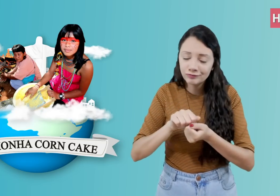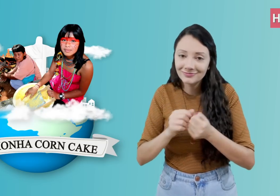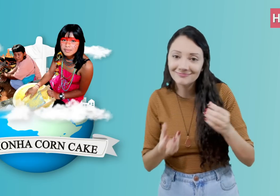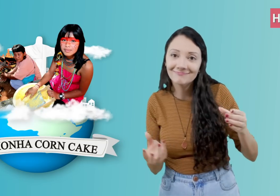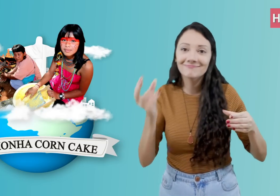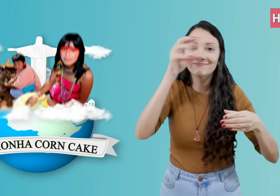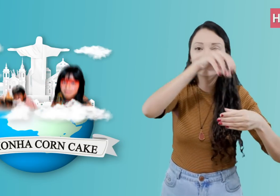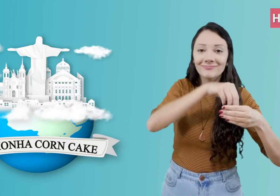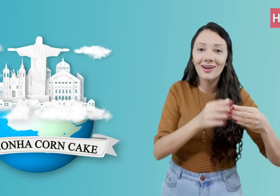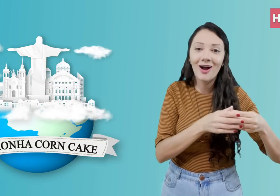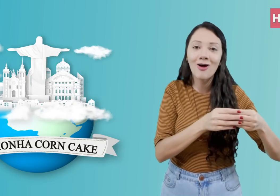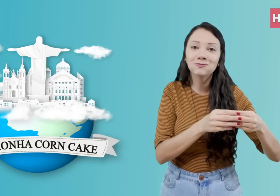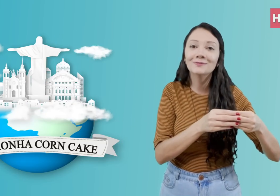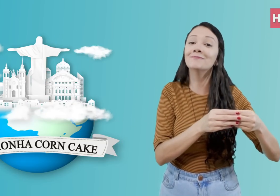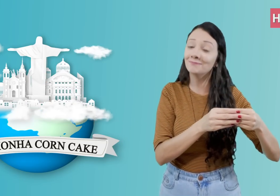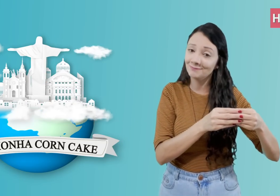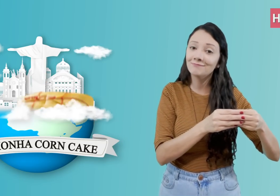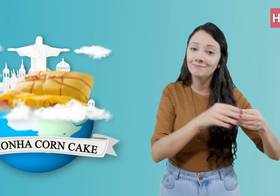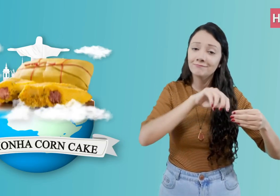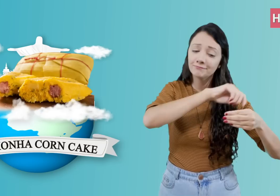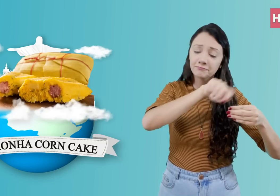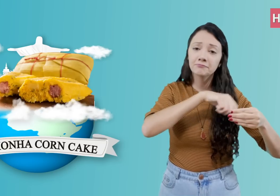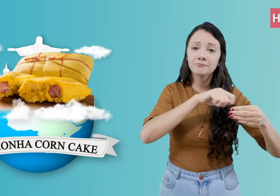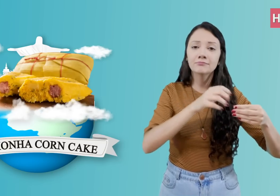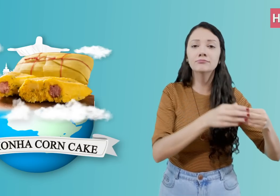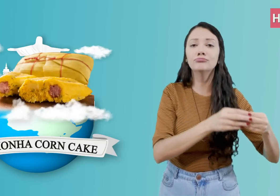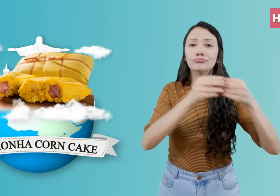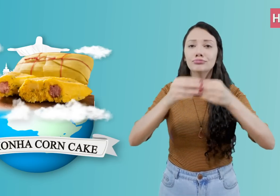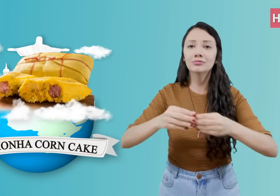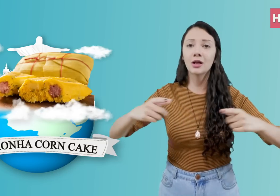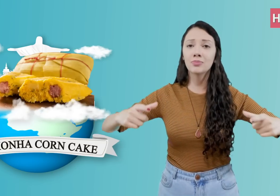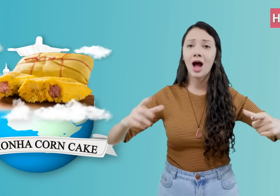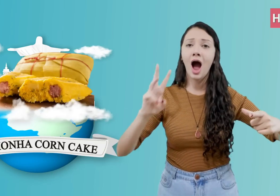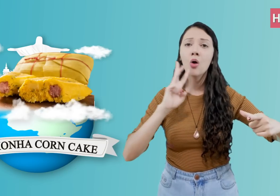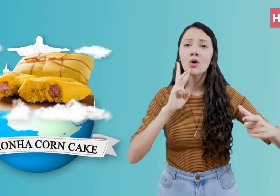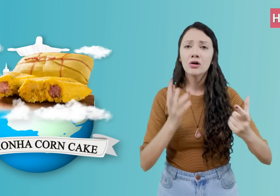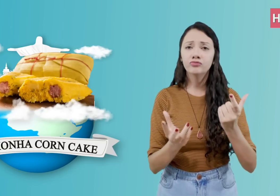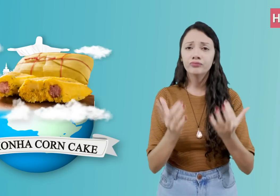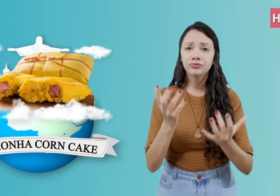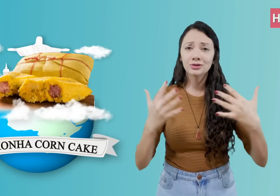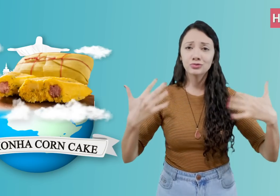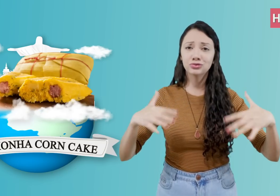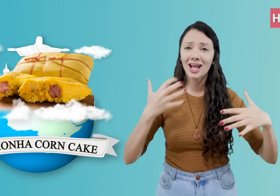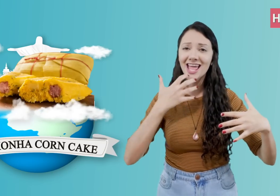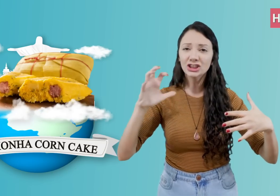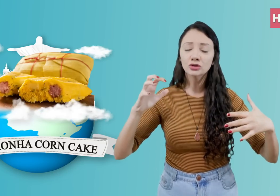in tubes or banana leaves.